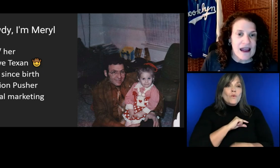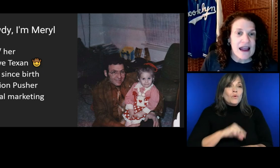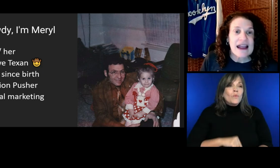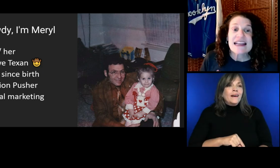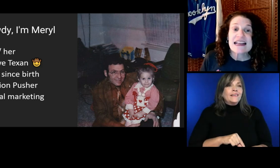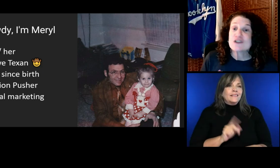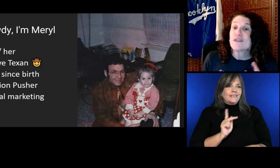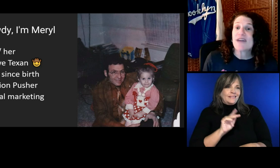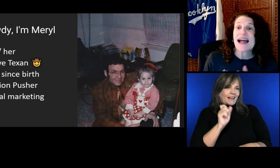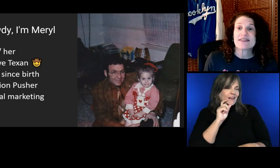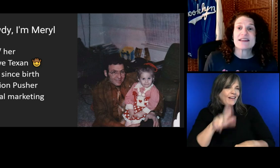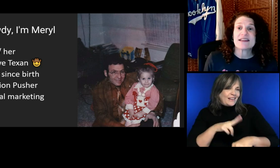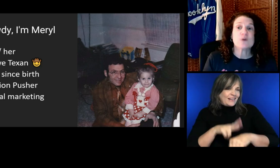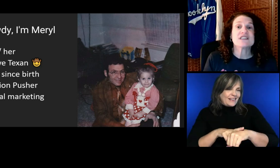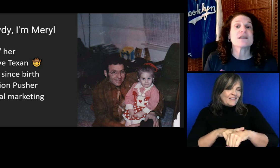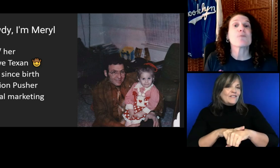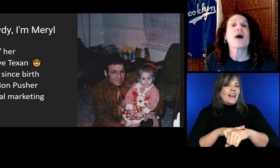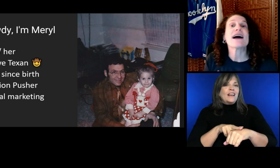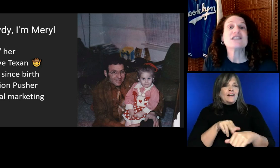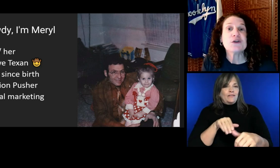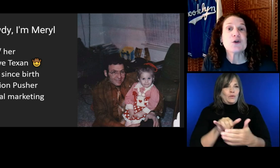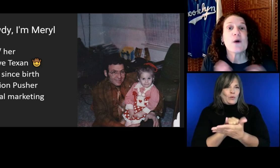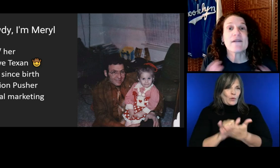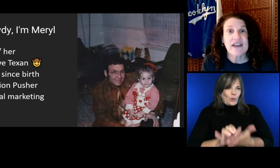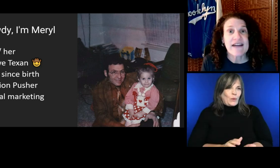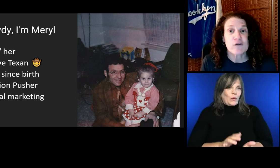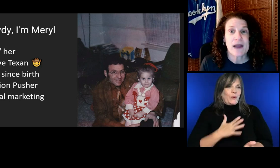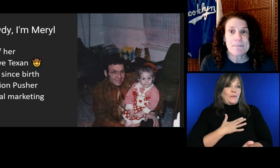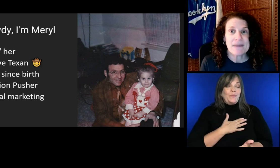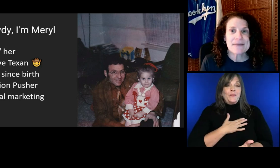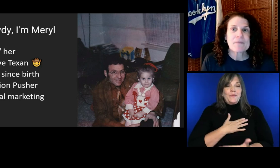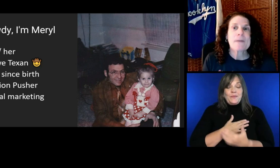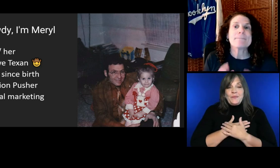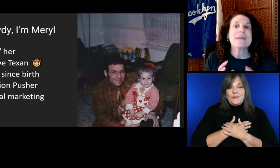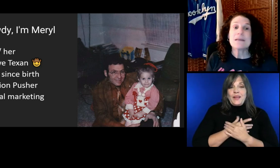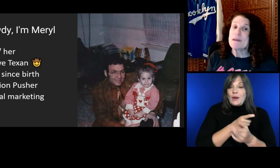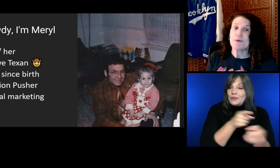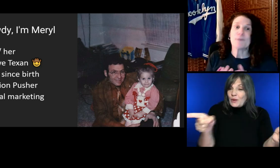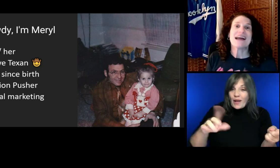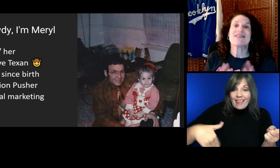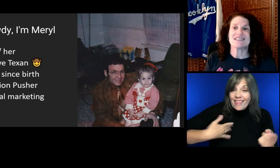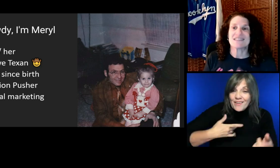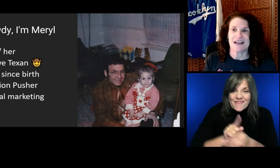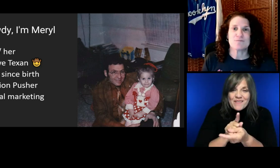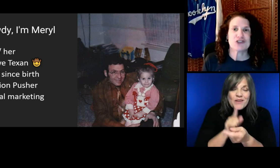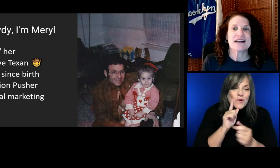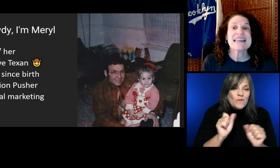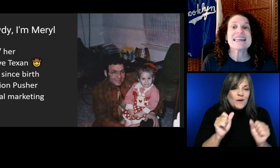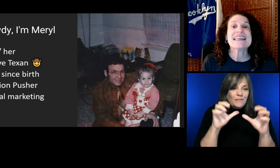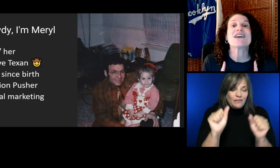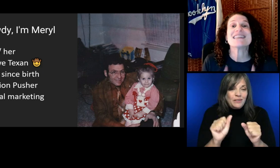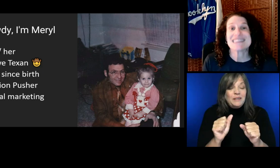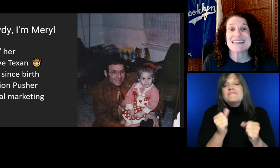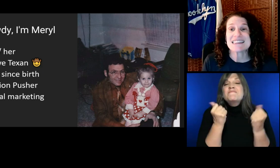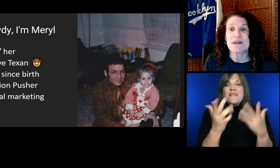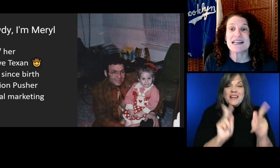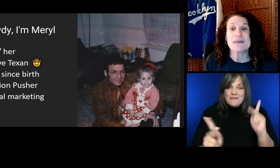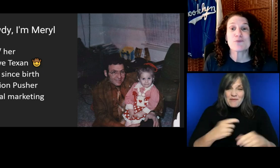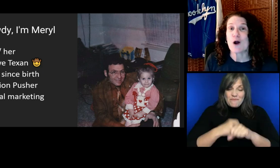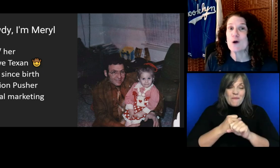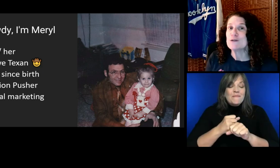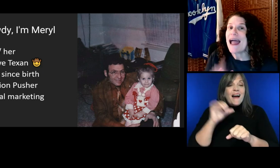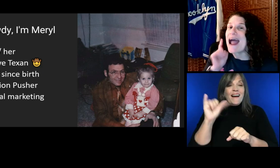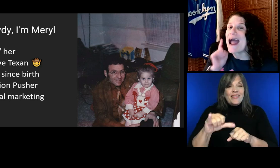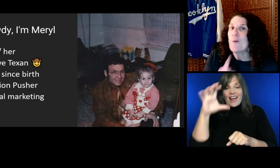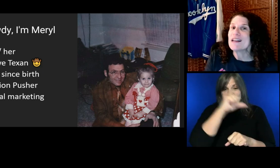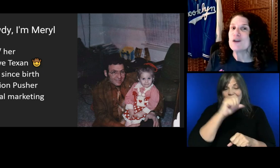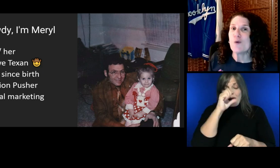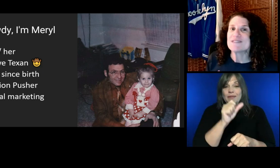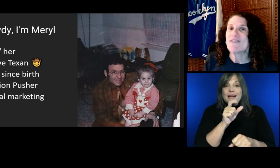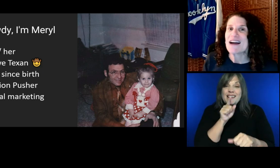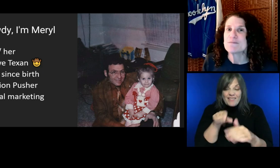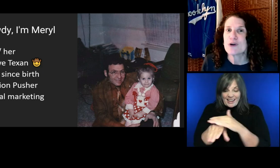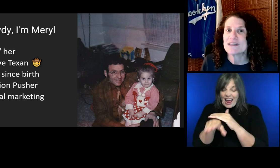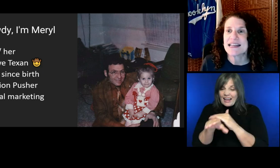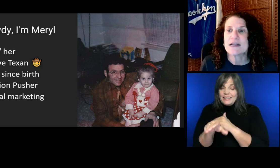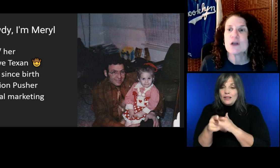What might surprise you if you've never met me -- many people make assumptions.